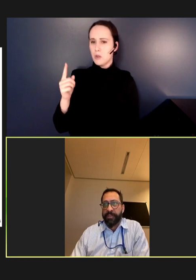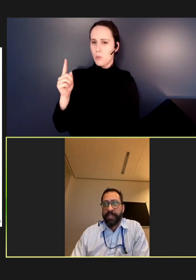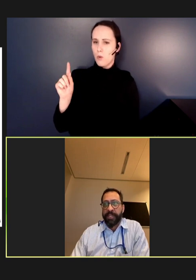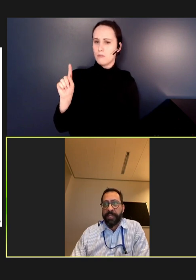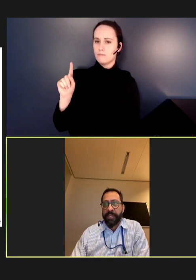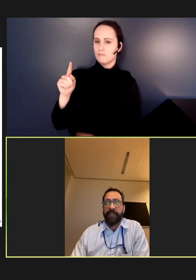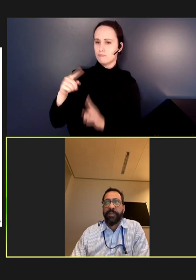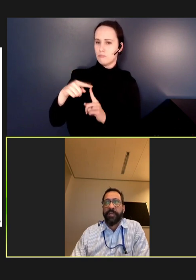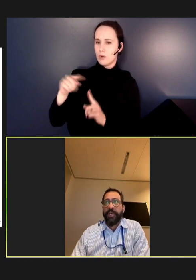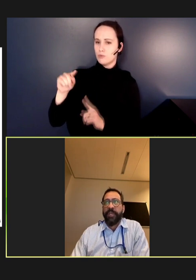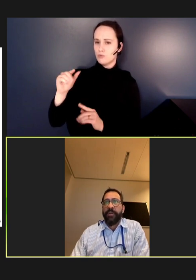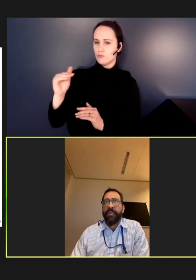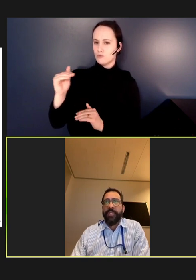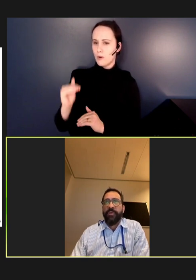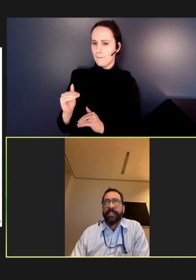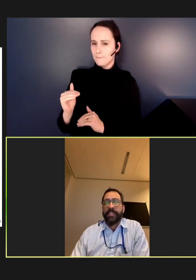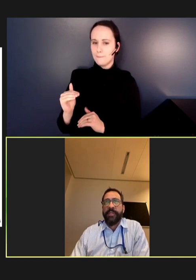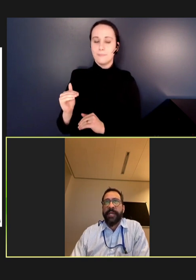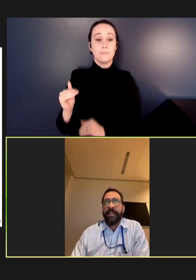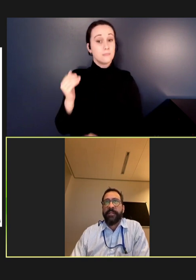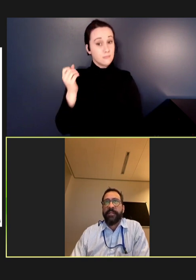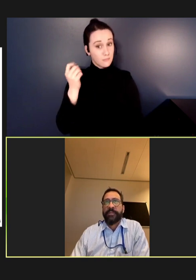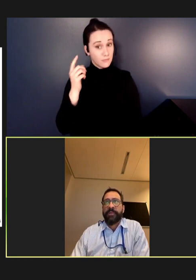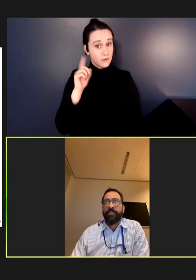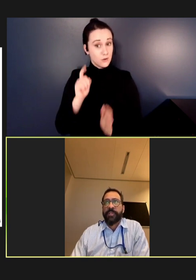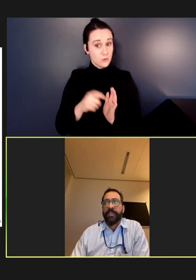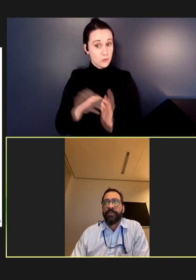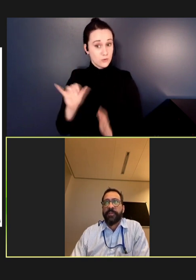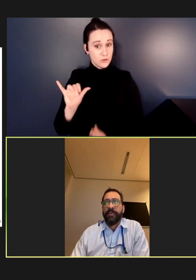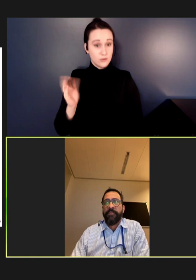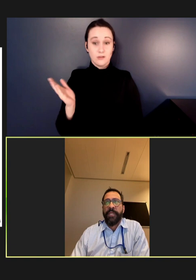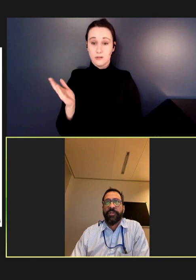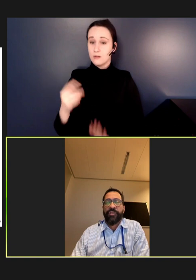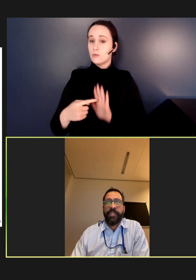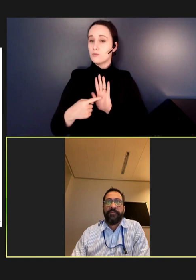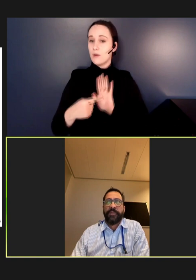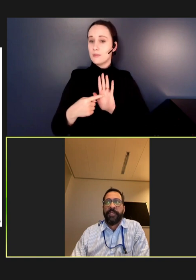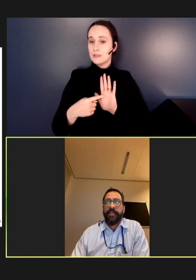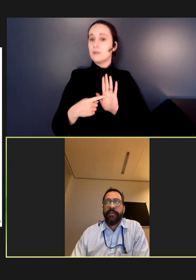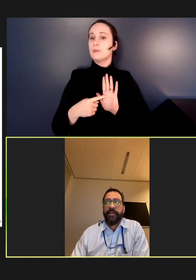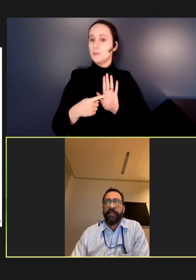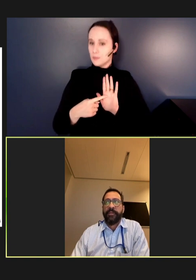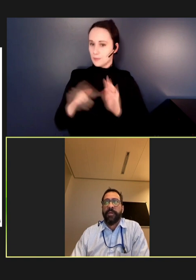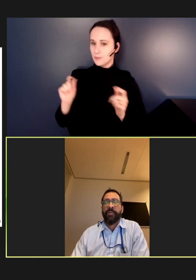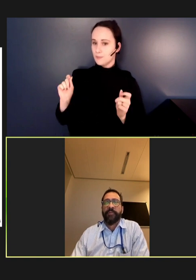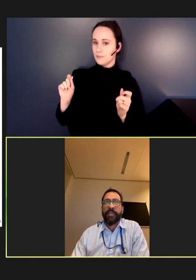second dose coverage. But you can see that this represents a major shift in the number of